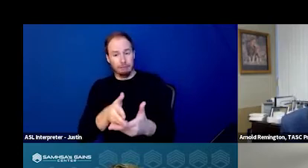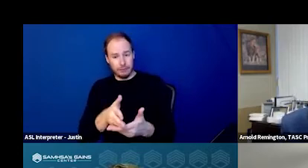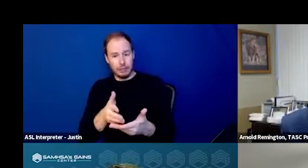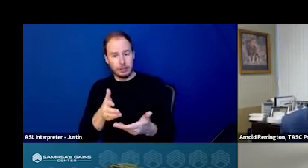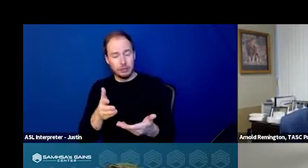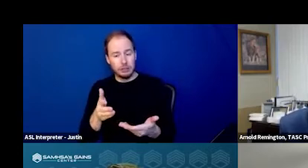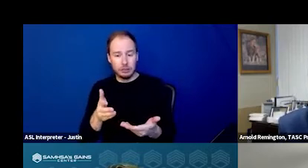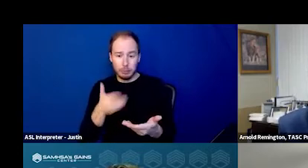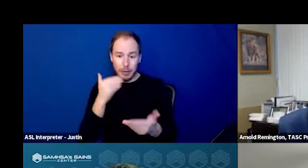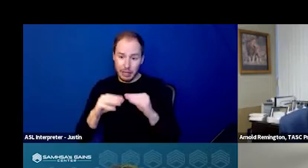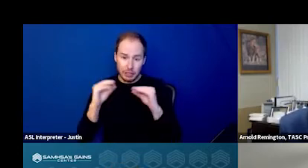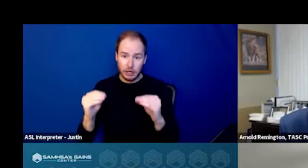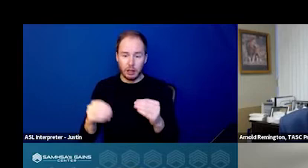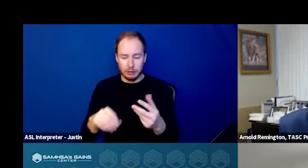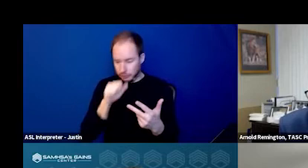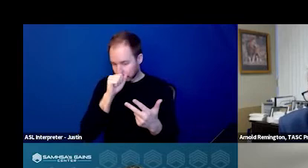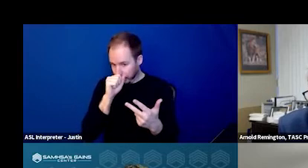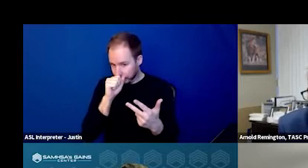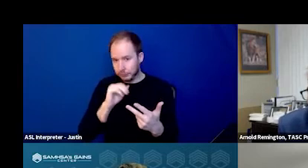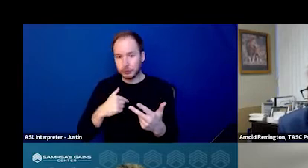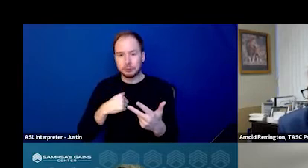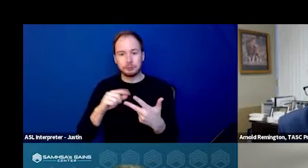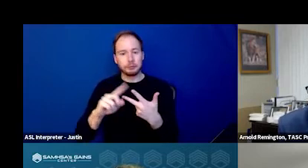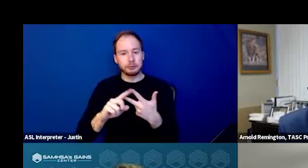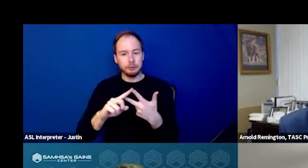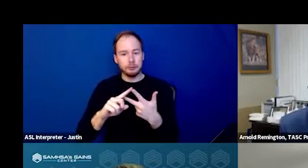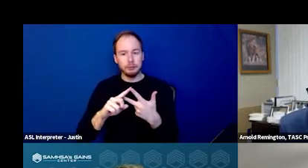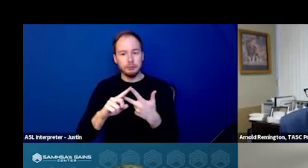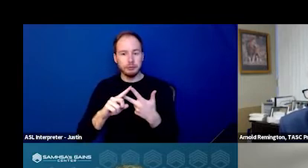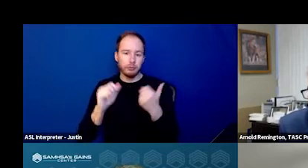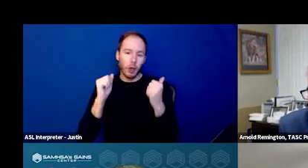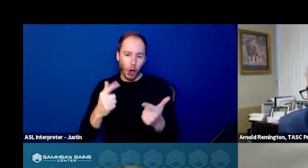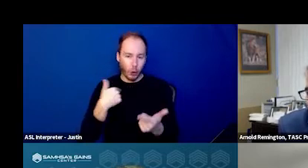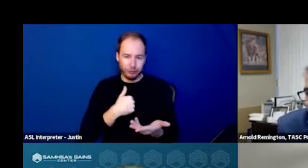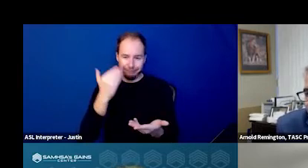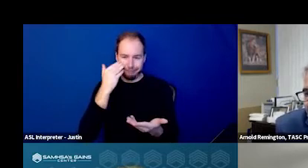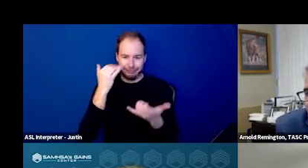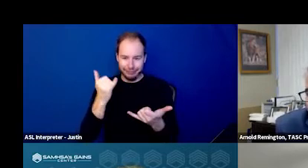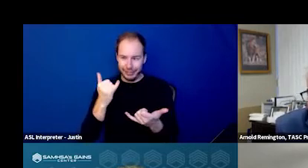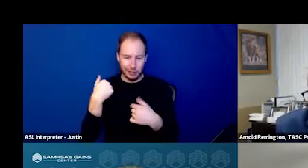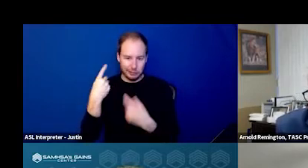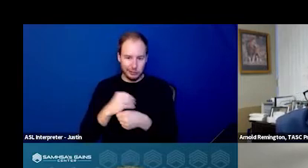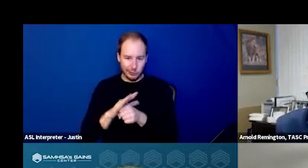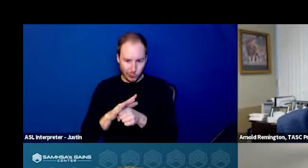Telehealth is all of us have become well versed in telehealth, thanks to the pandemic.